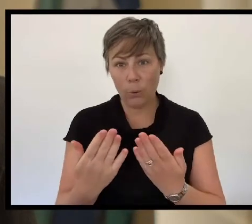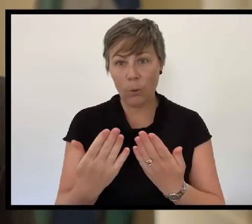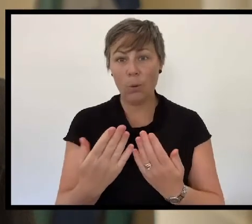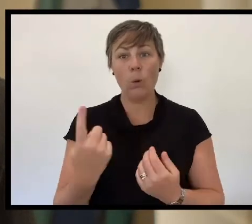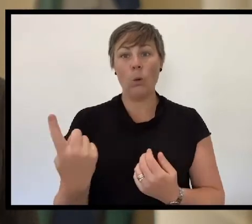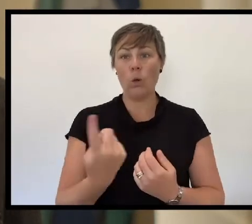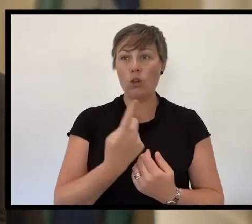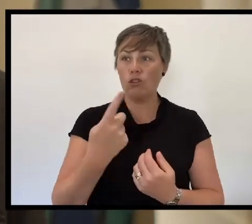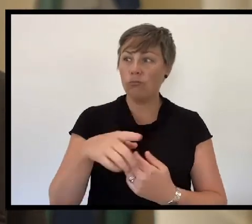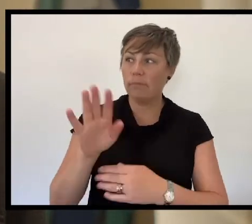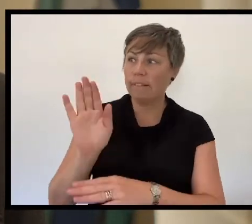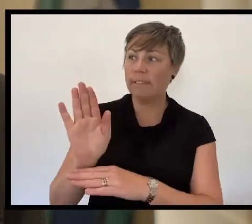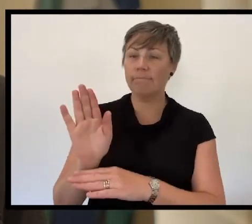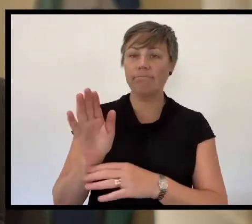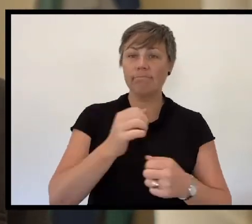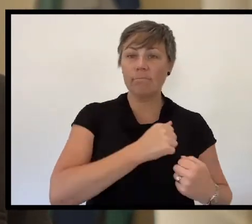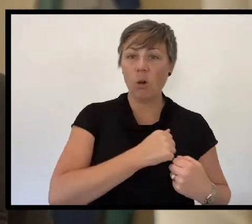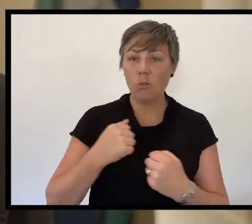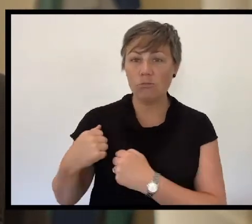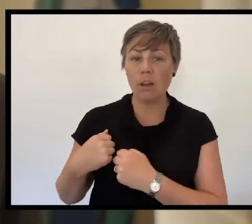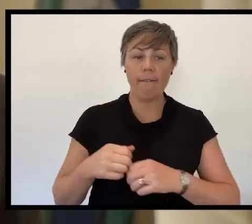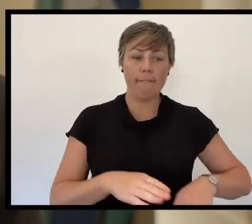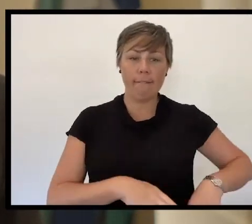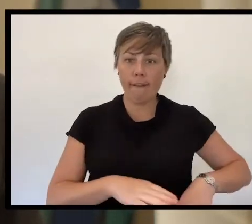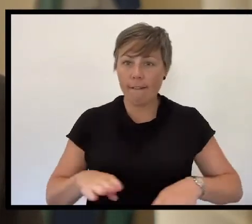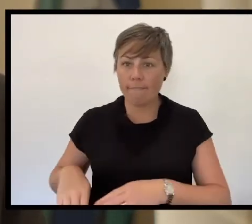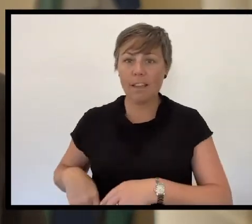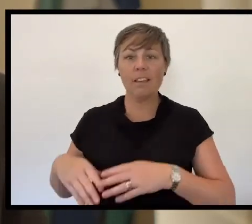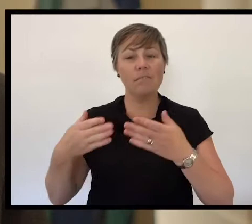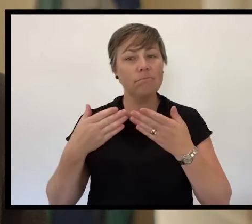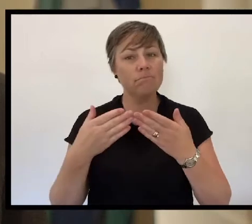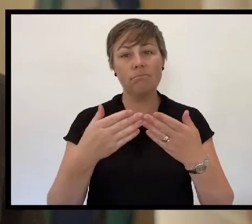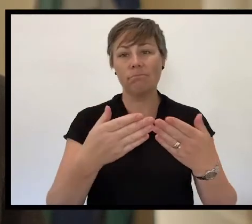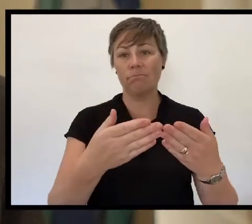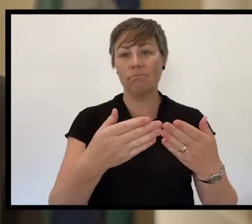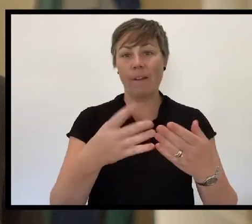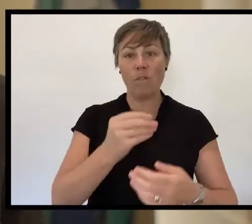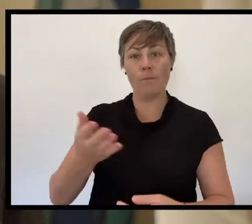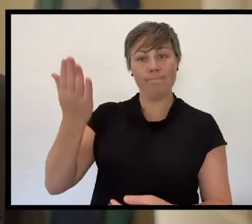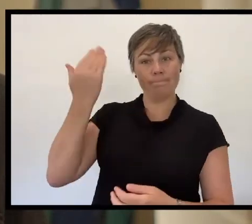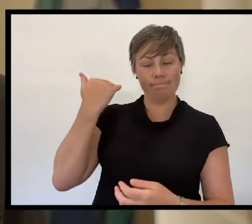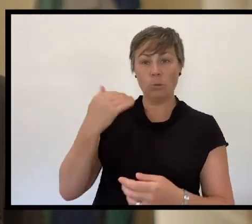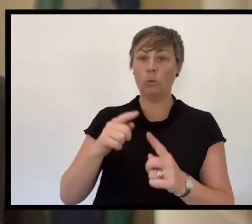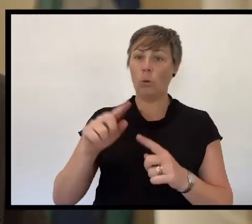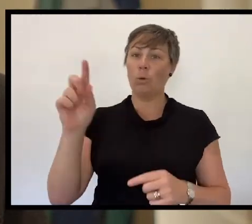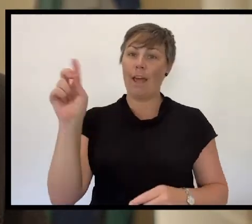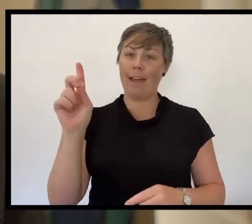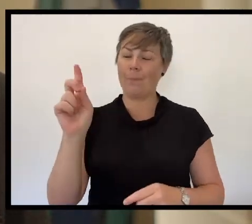just as we do to all those who serve us now. Lest we forget.